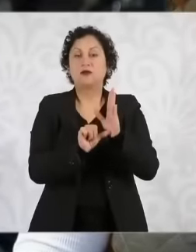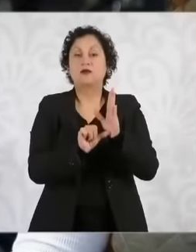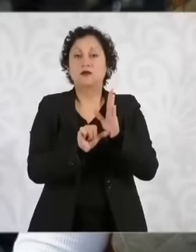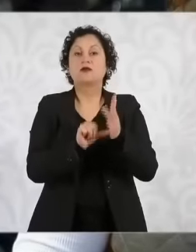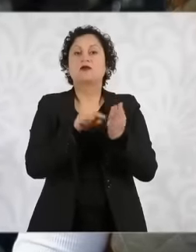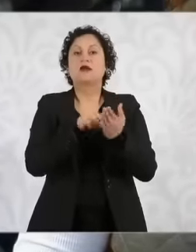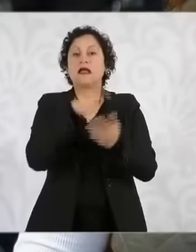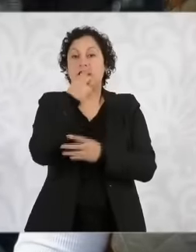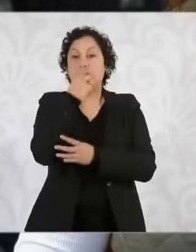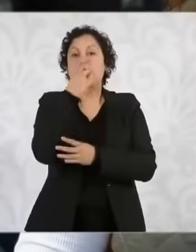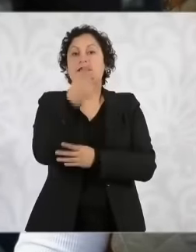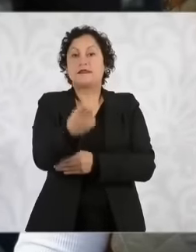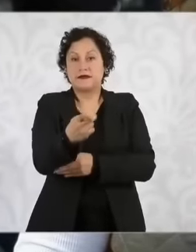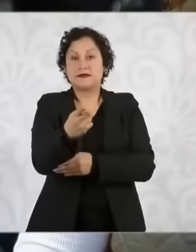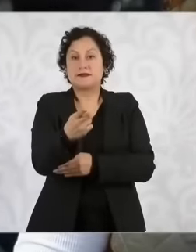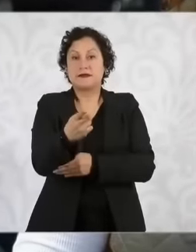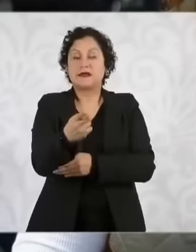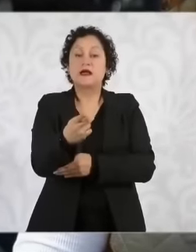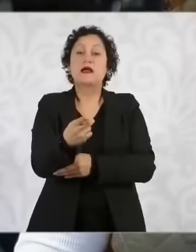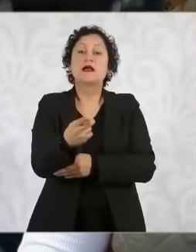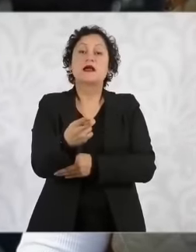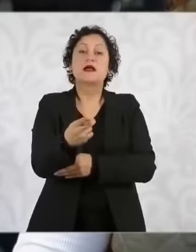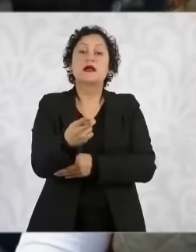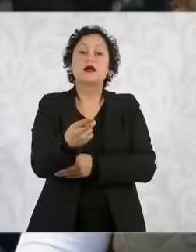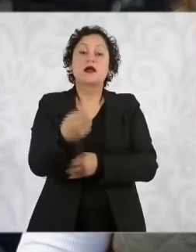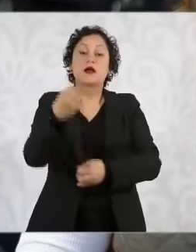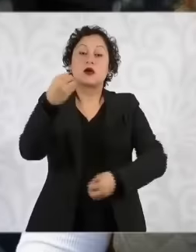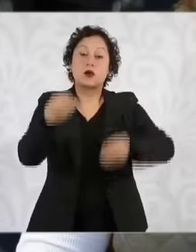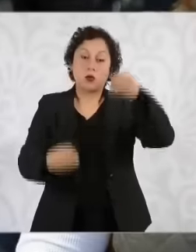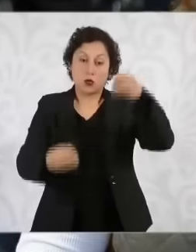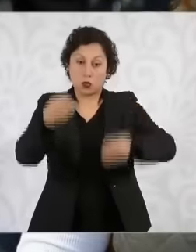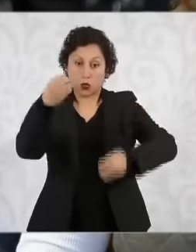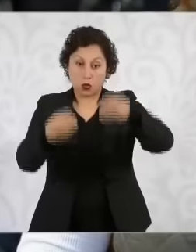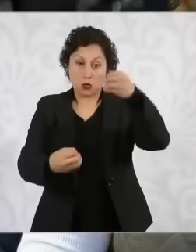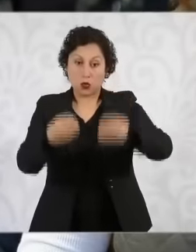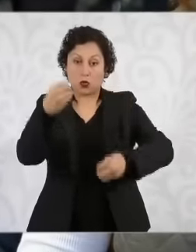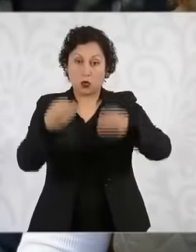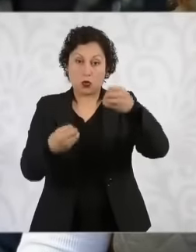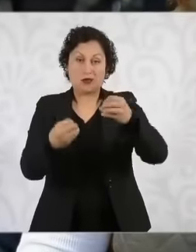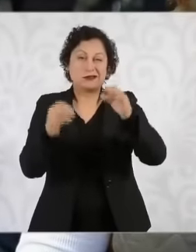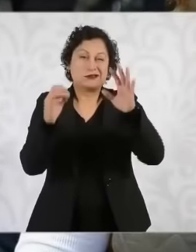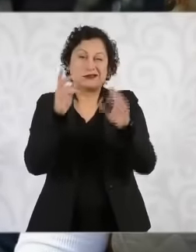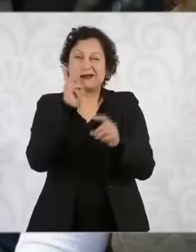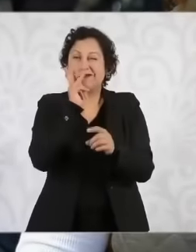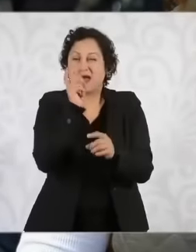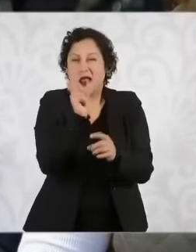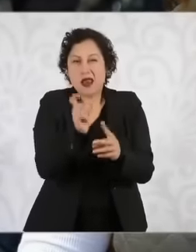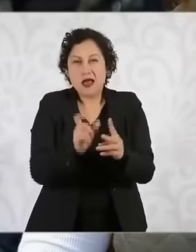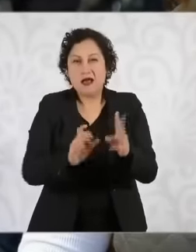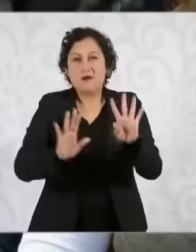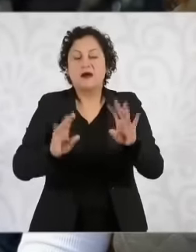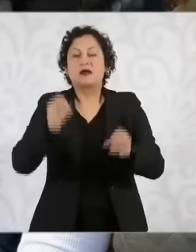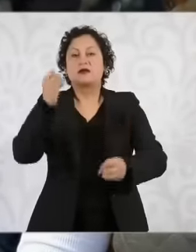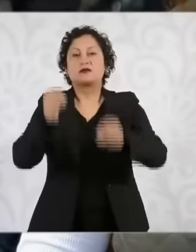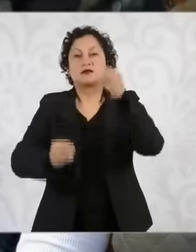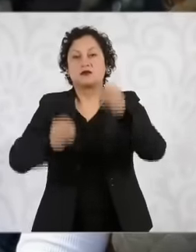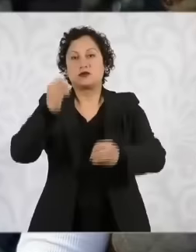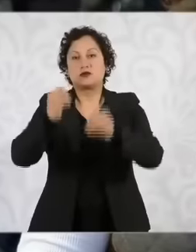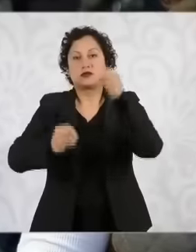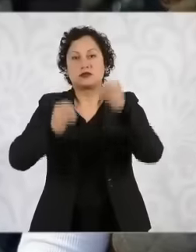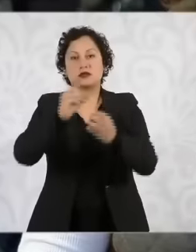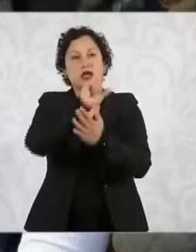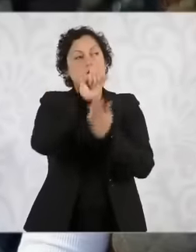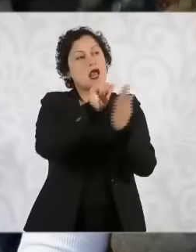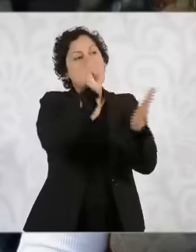the power in plain words to overthrow or suspend reforms of this type because